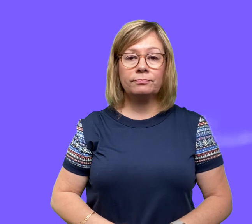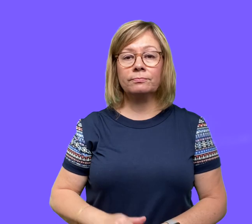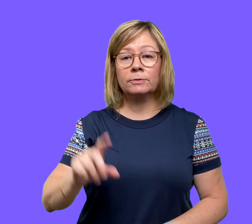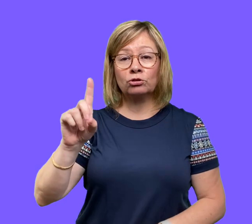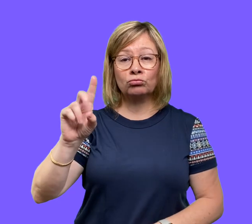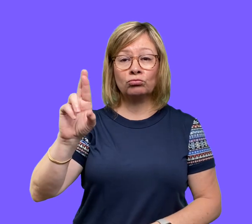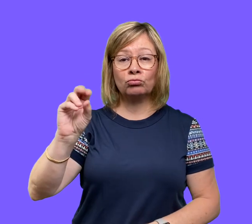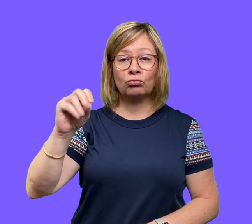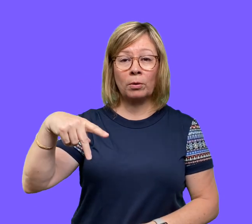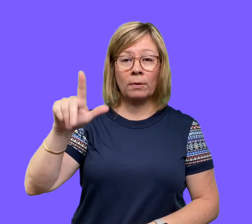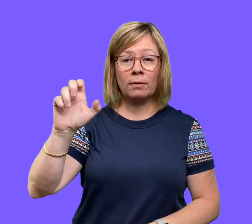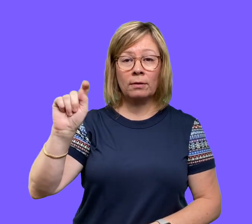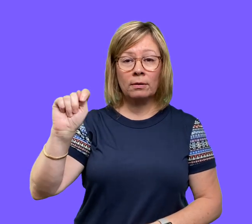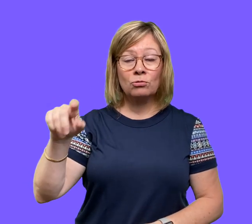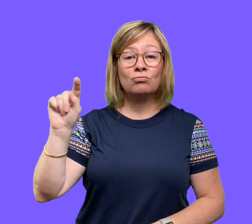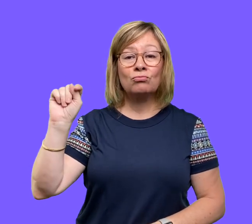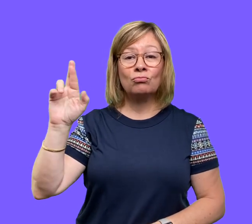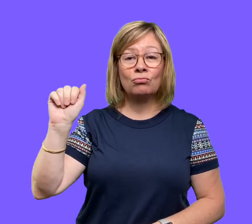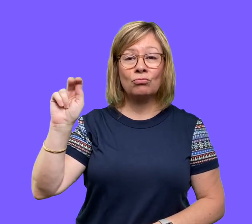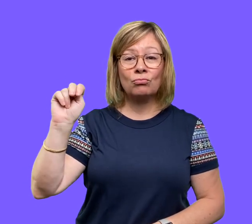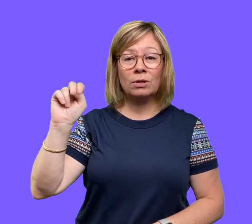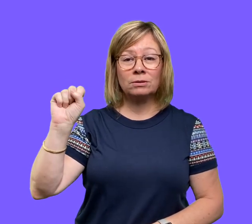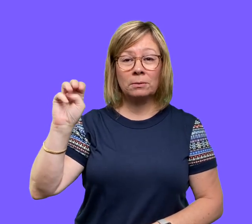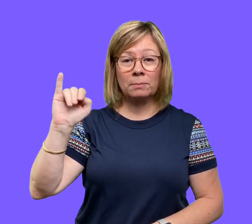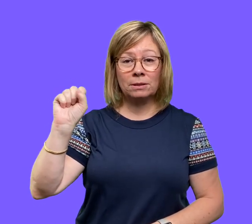Droplet Transmission.